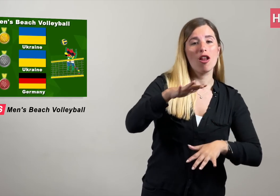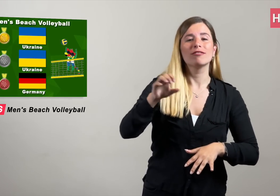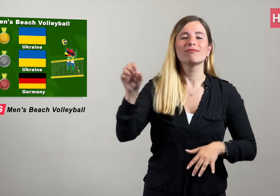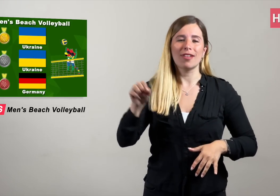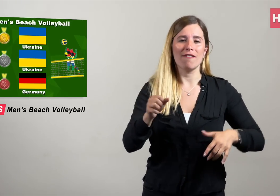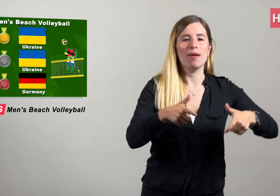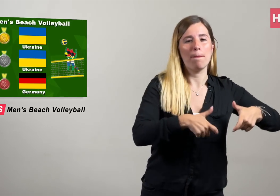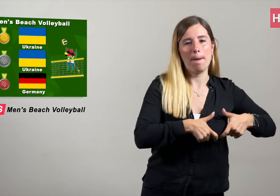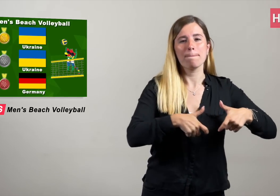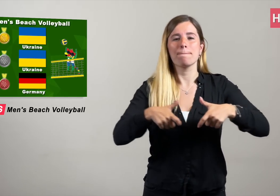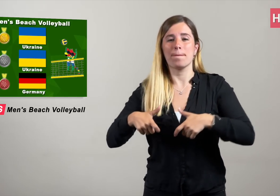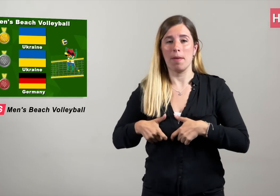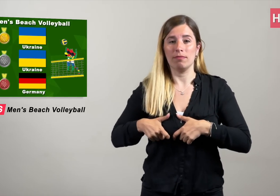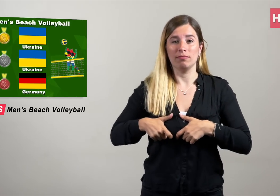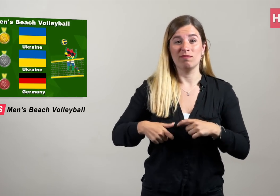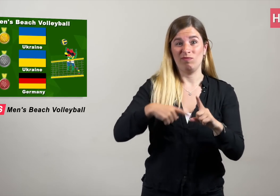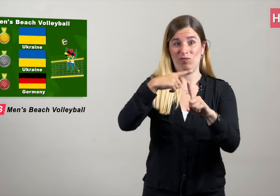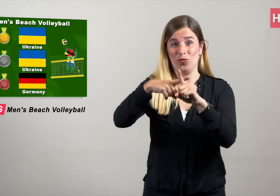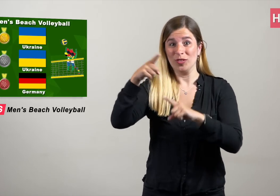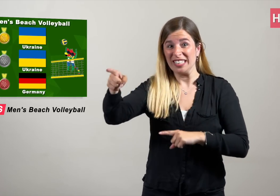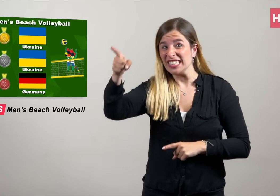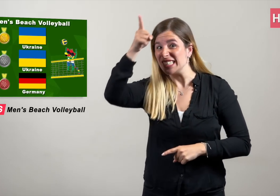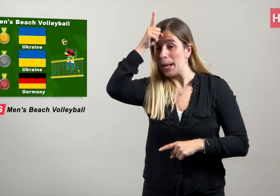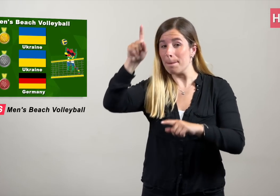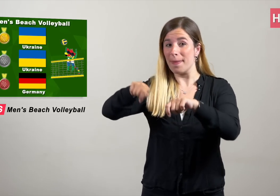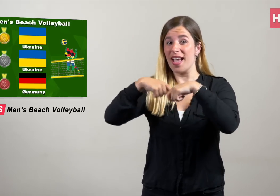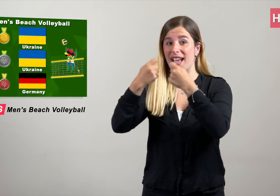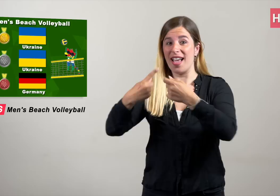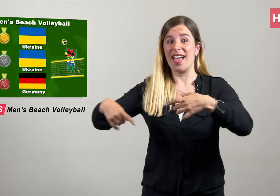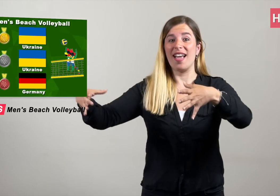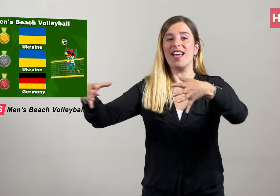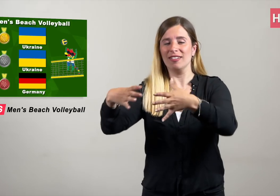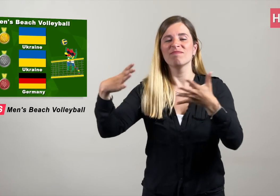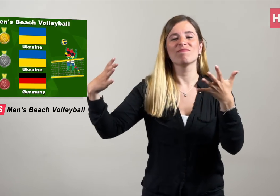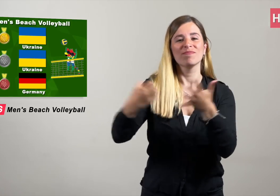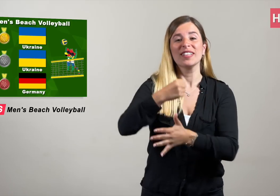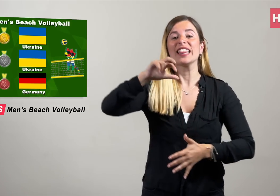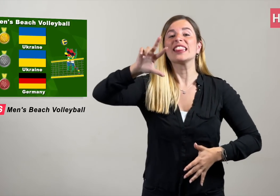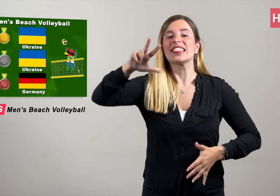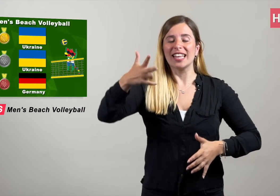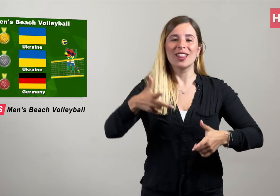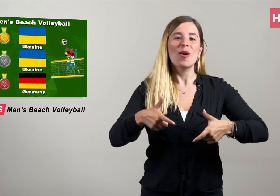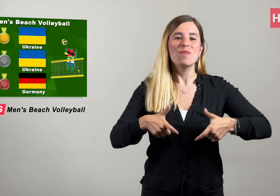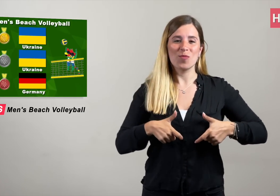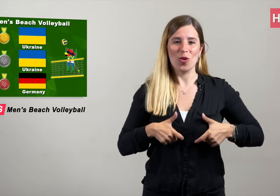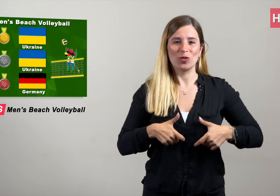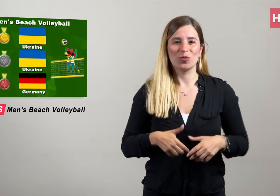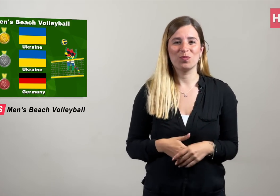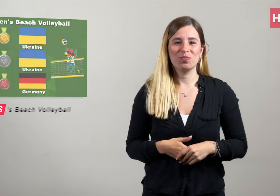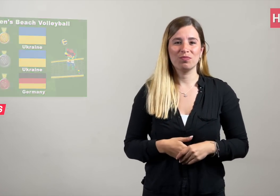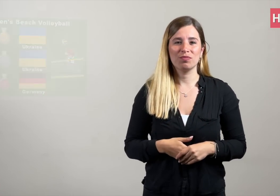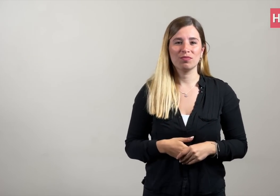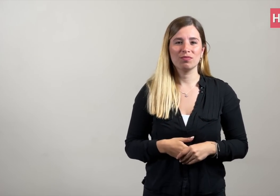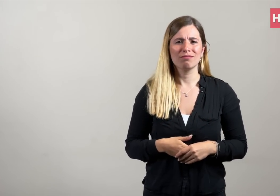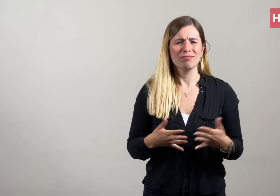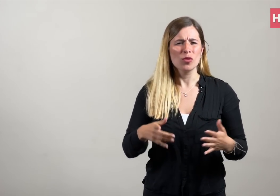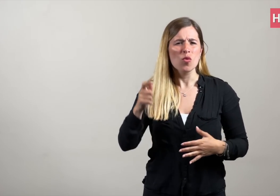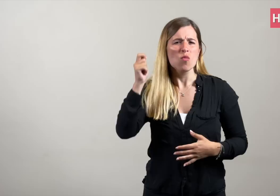Duos from Ukraine took gold and silver in Men's and a Germany Men's team settled for bronze.